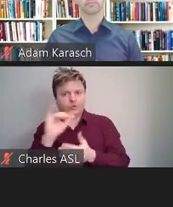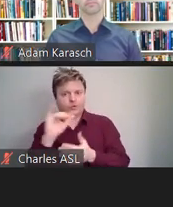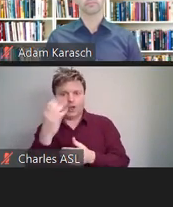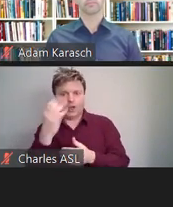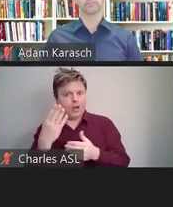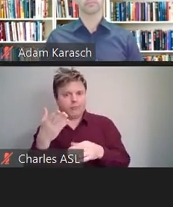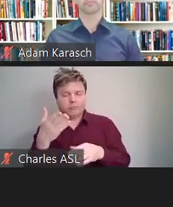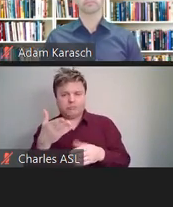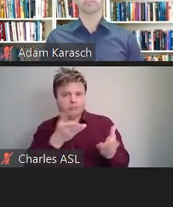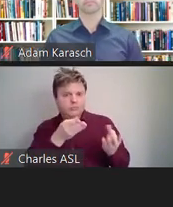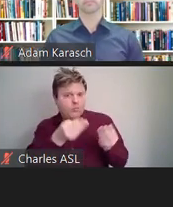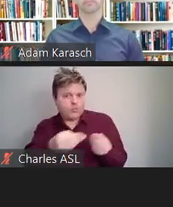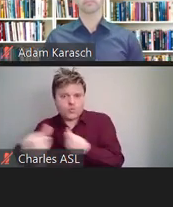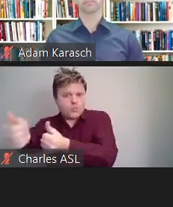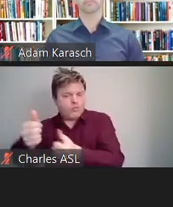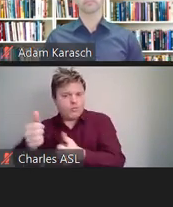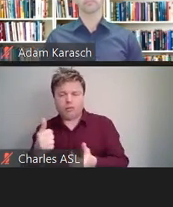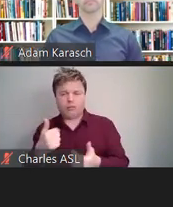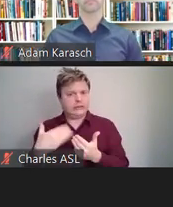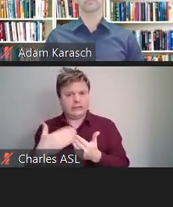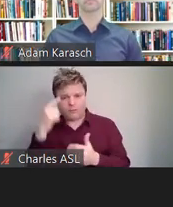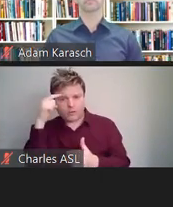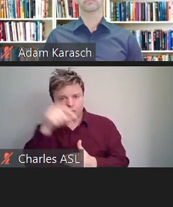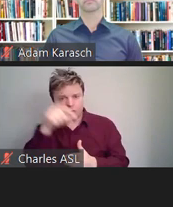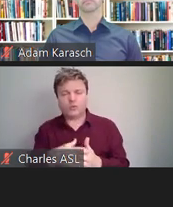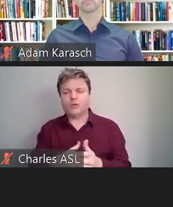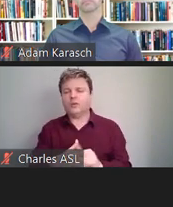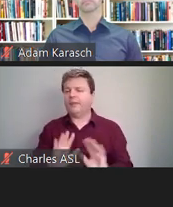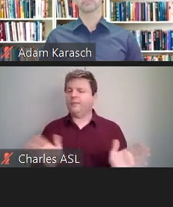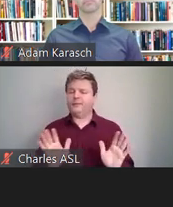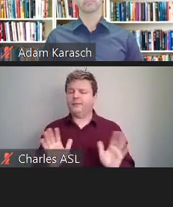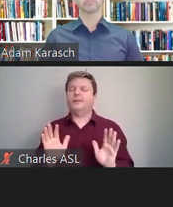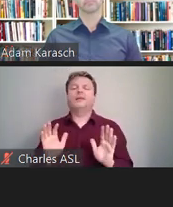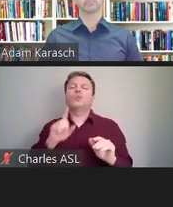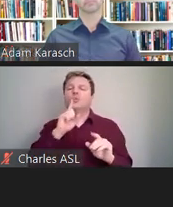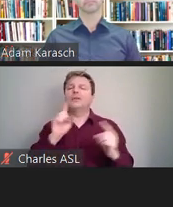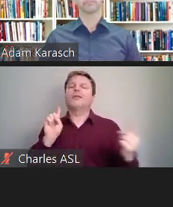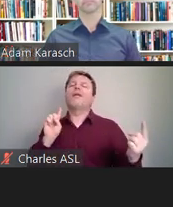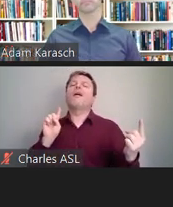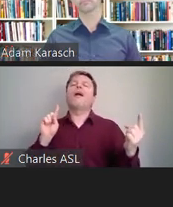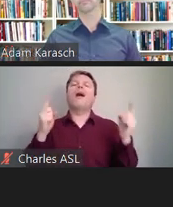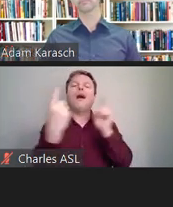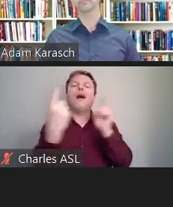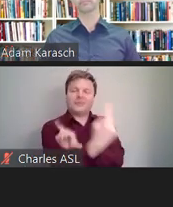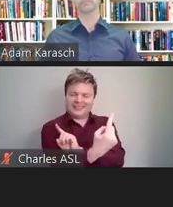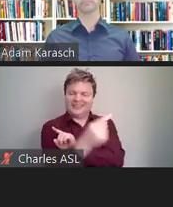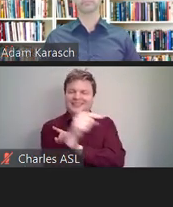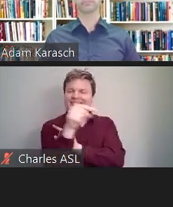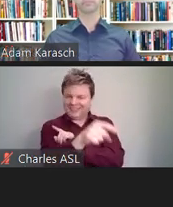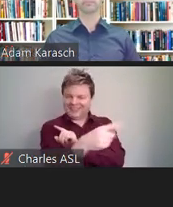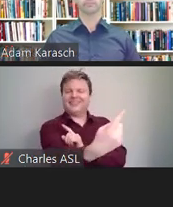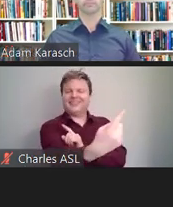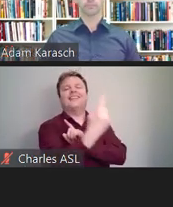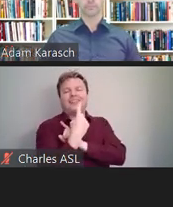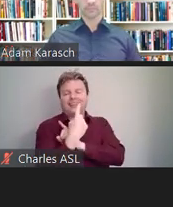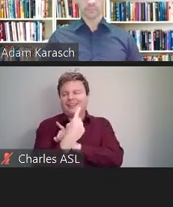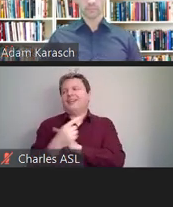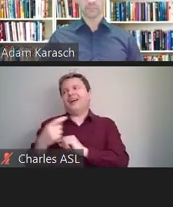to say I'm having trouble performing my job. I would like an accommodation. Let's discuss.